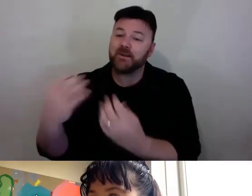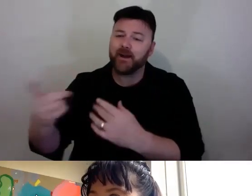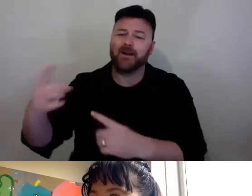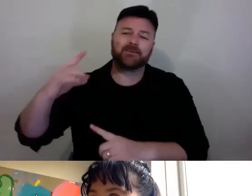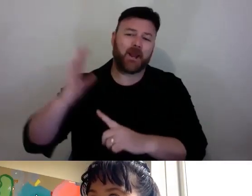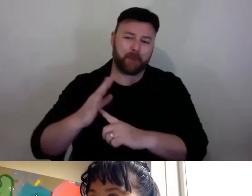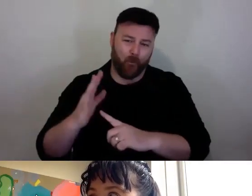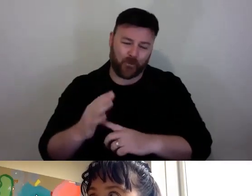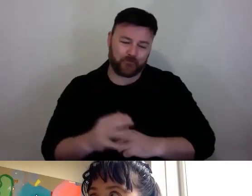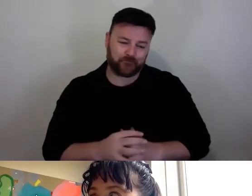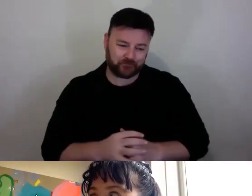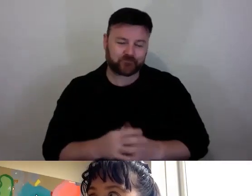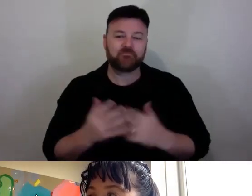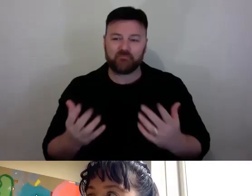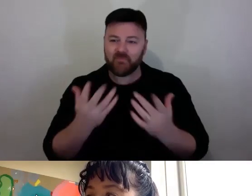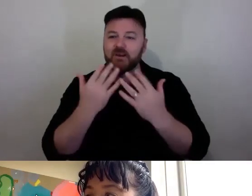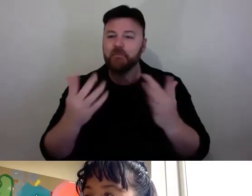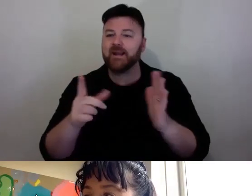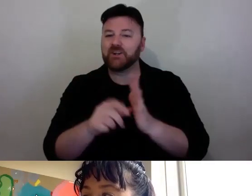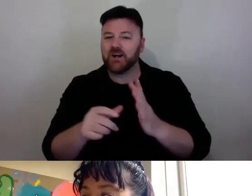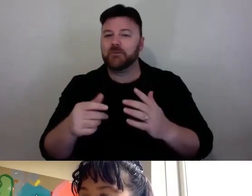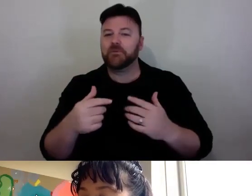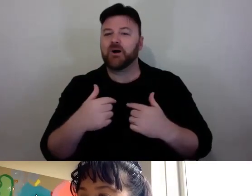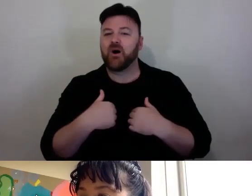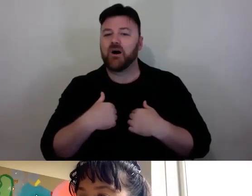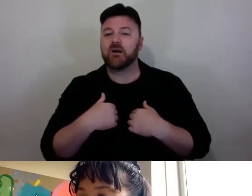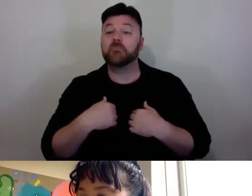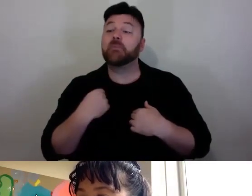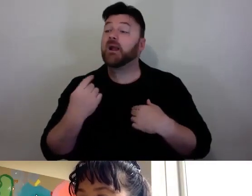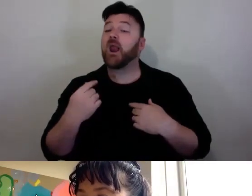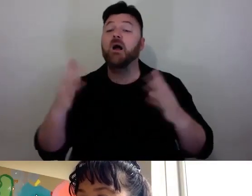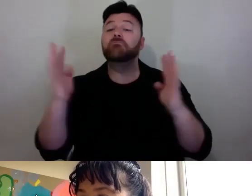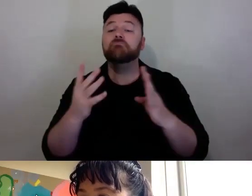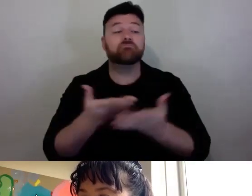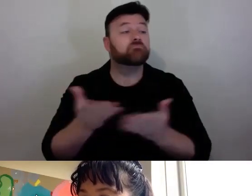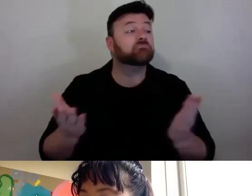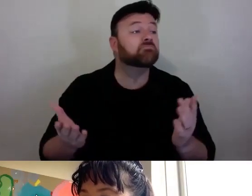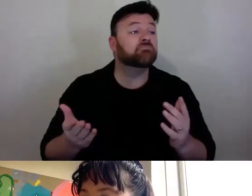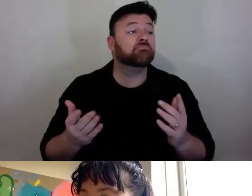There are been times, "does anyone have feedback" there will be quiet if the room.